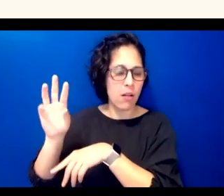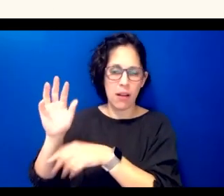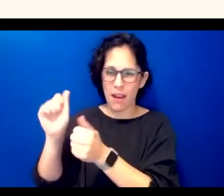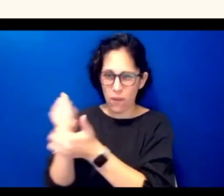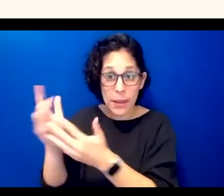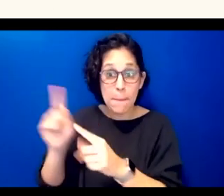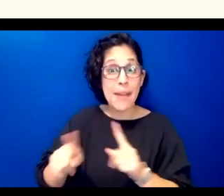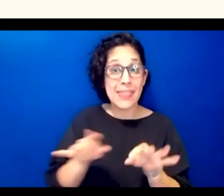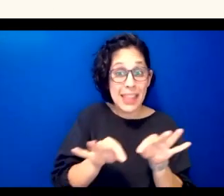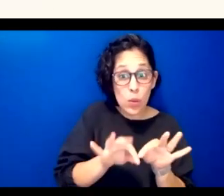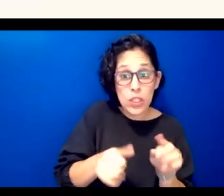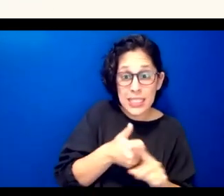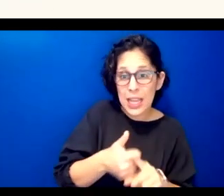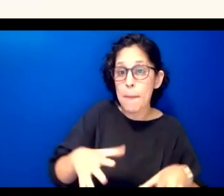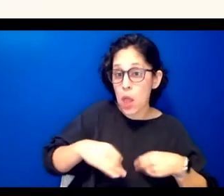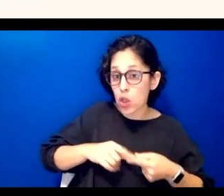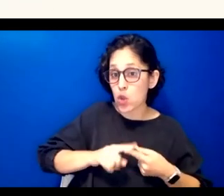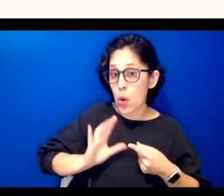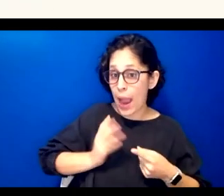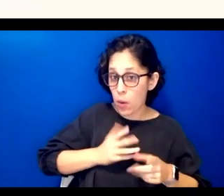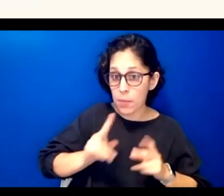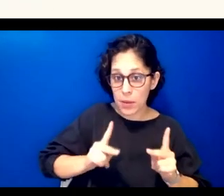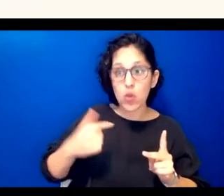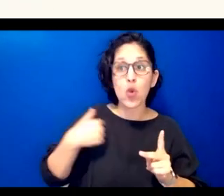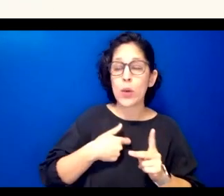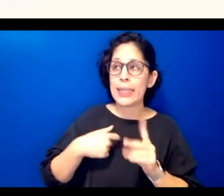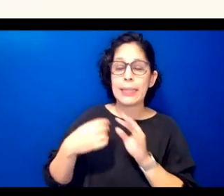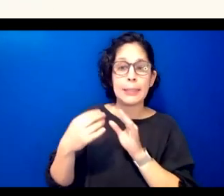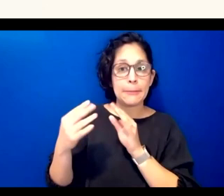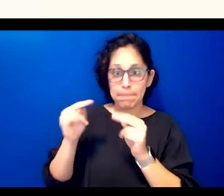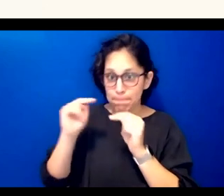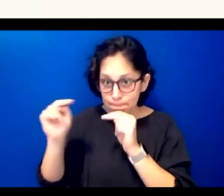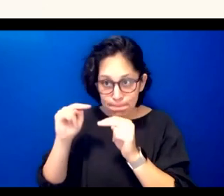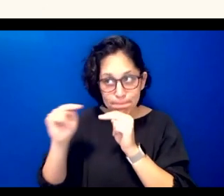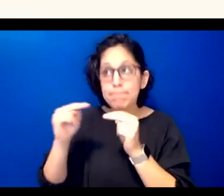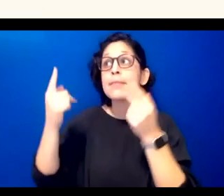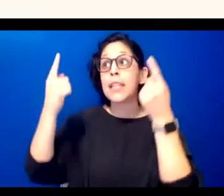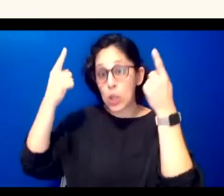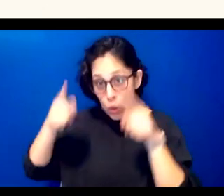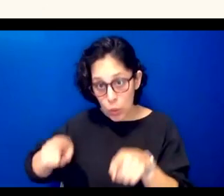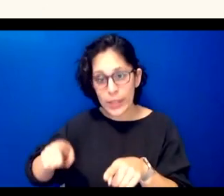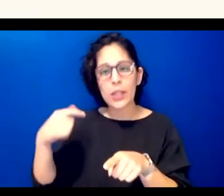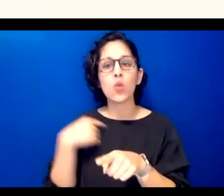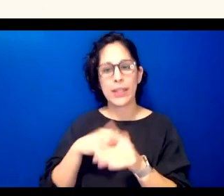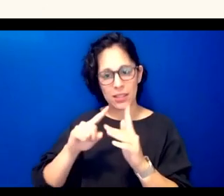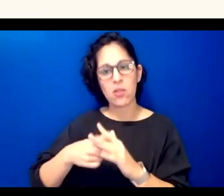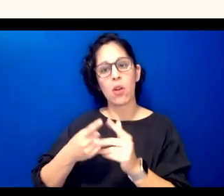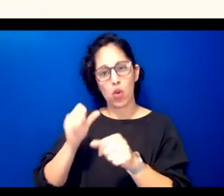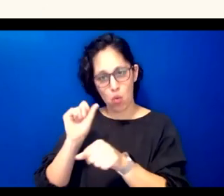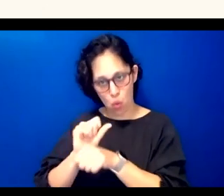so once we we were able to arrive at this agreement we began to work in sort of examine